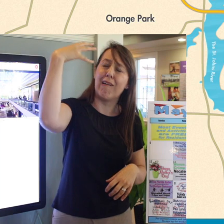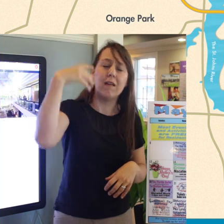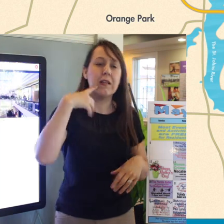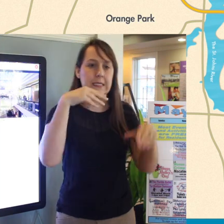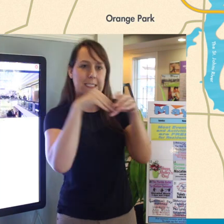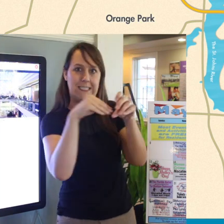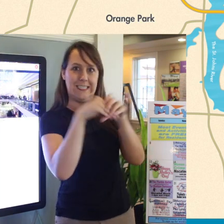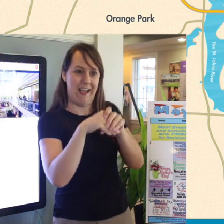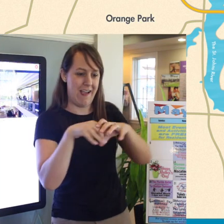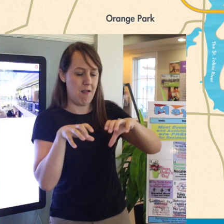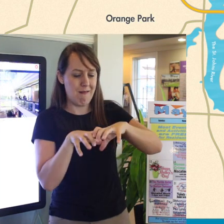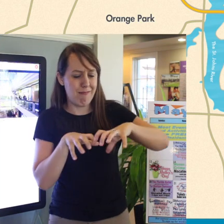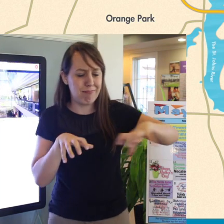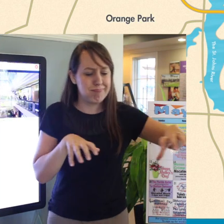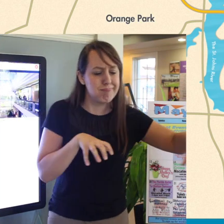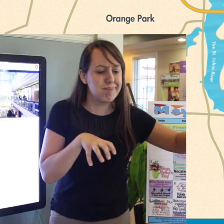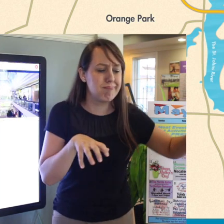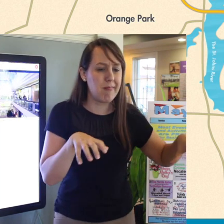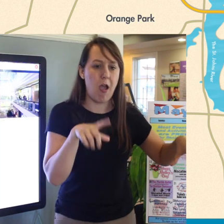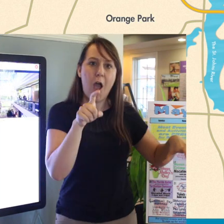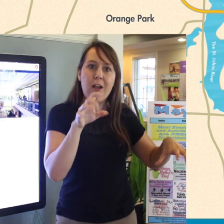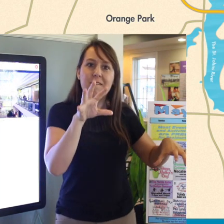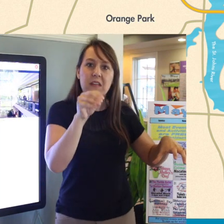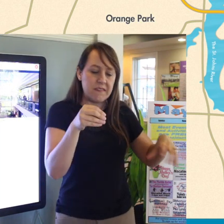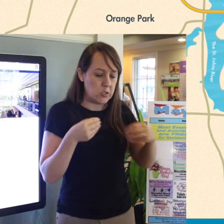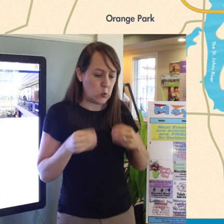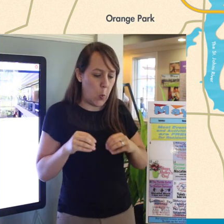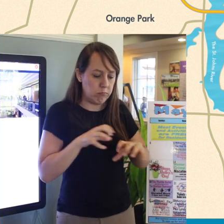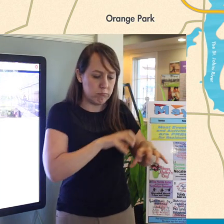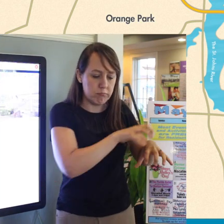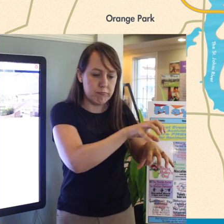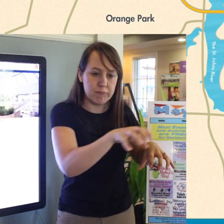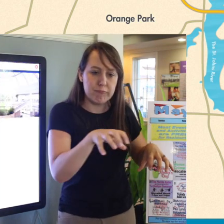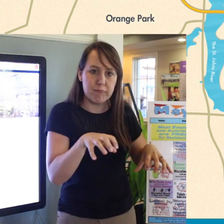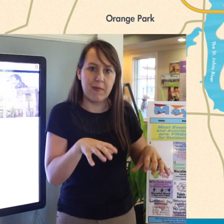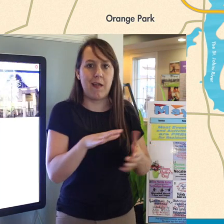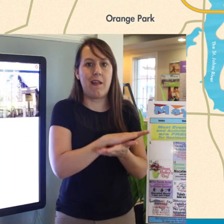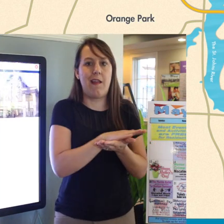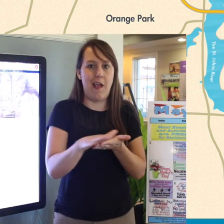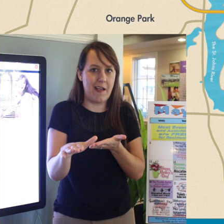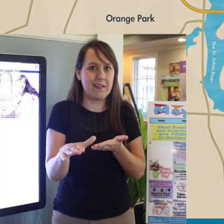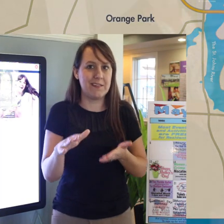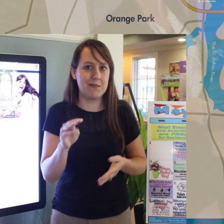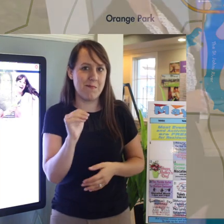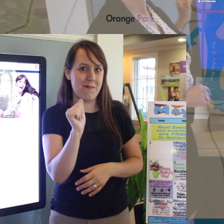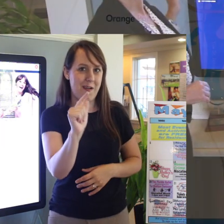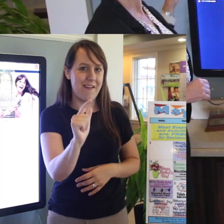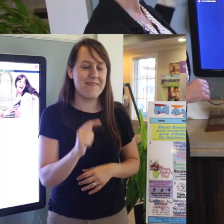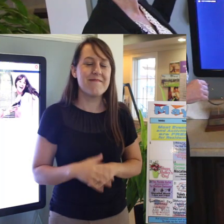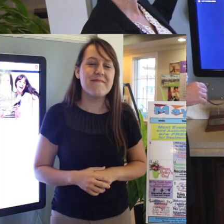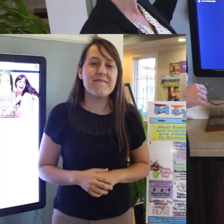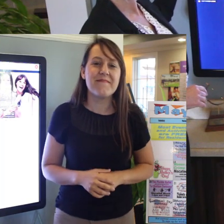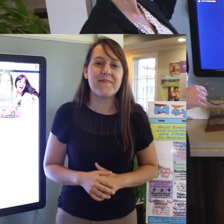This is 150 stores under cover and a very nice mall.